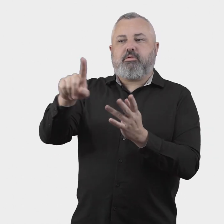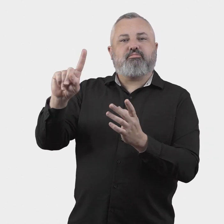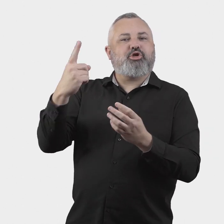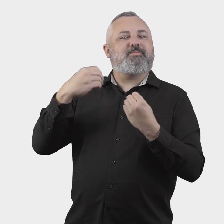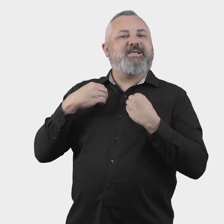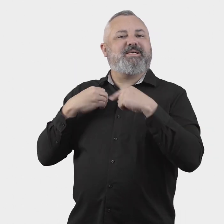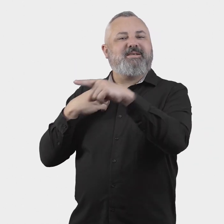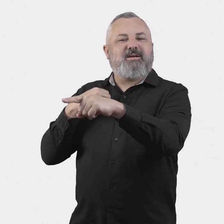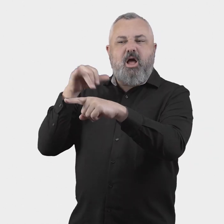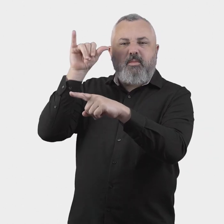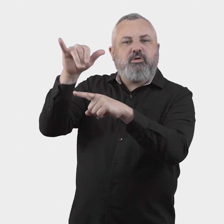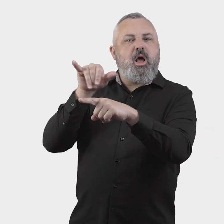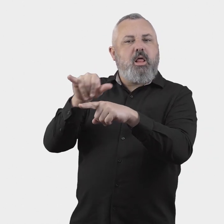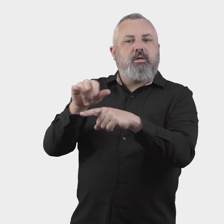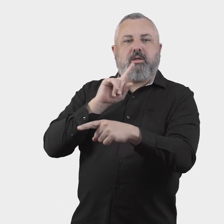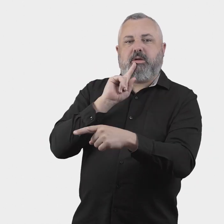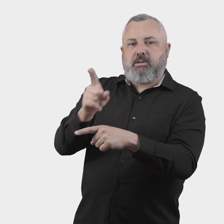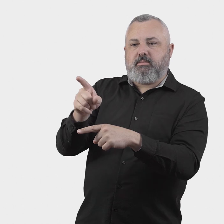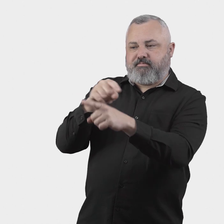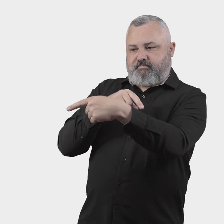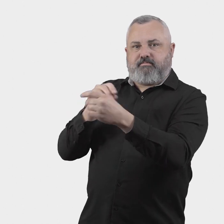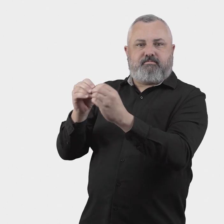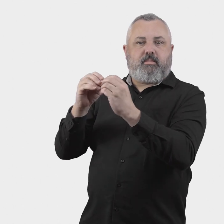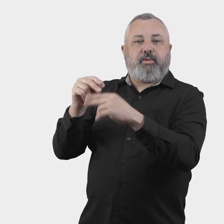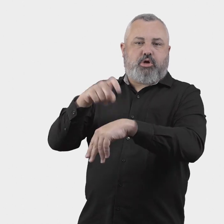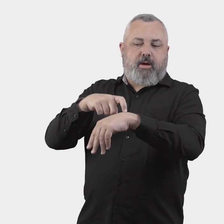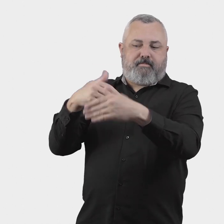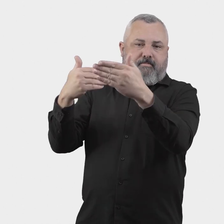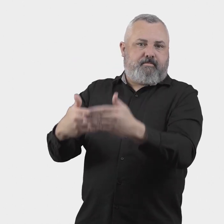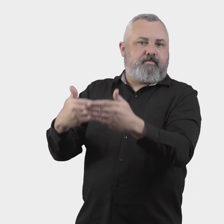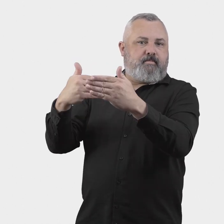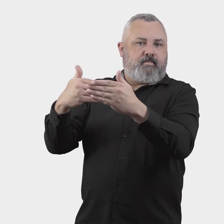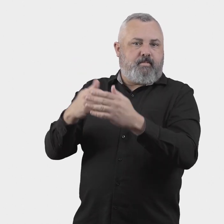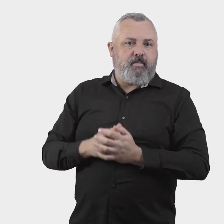the scheme member for resolution in the first instance – with the member given a reasonable time to resolve the complaint.